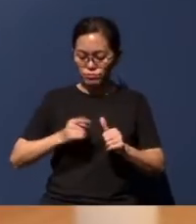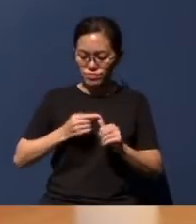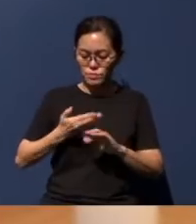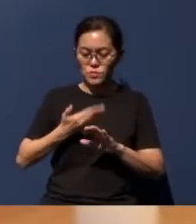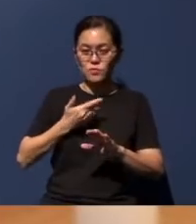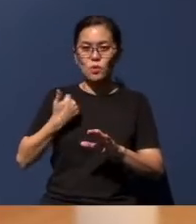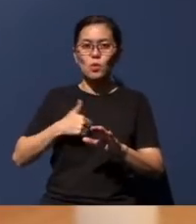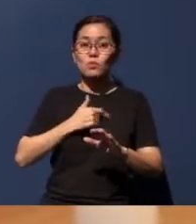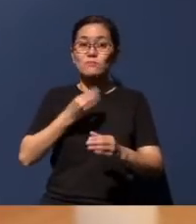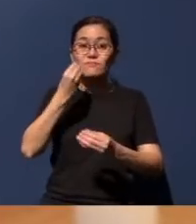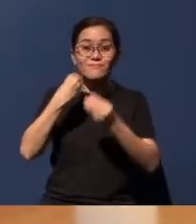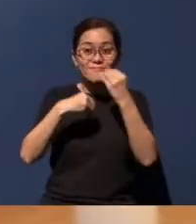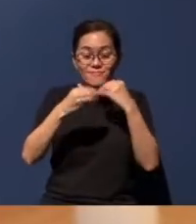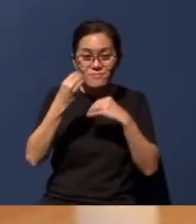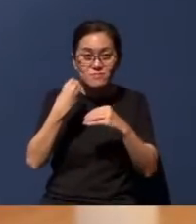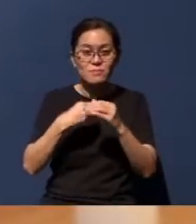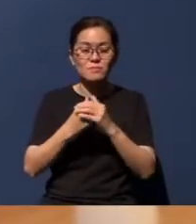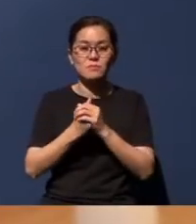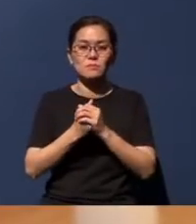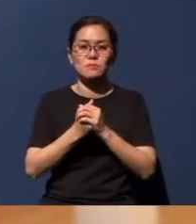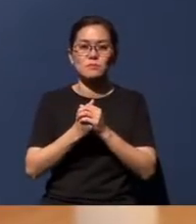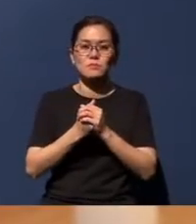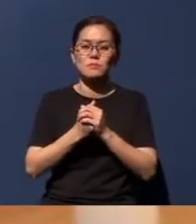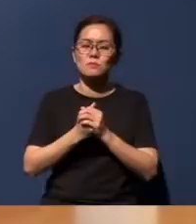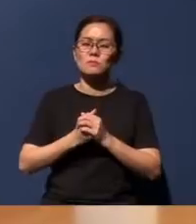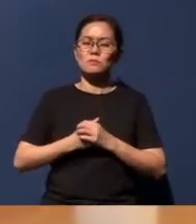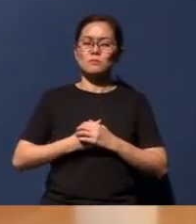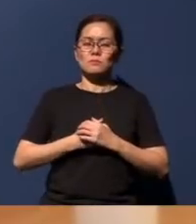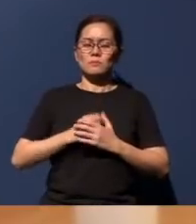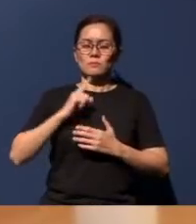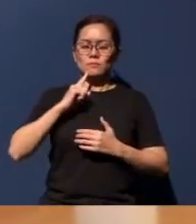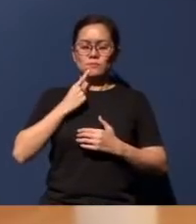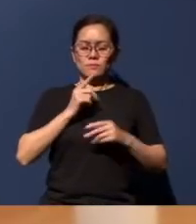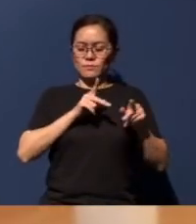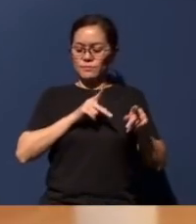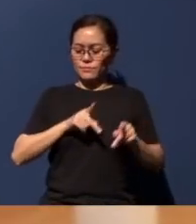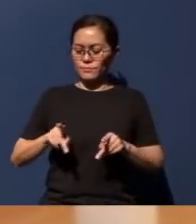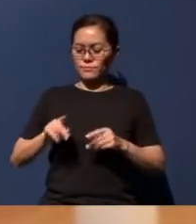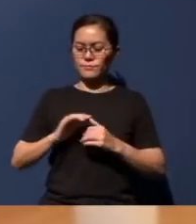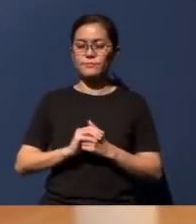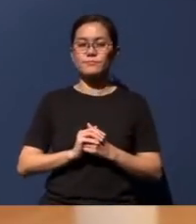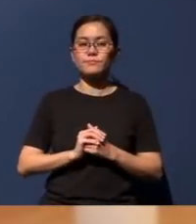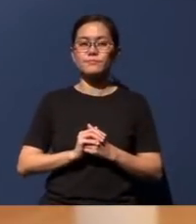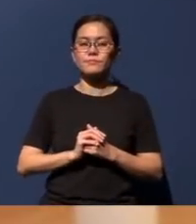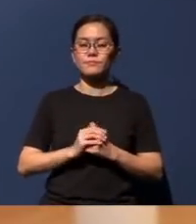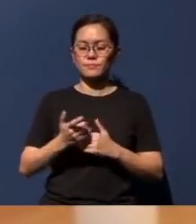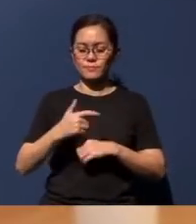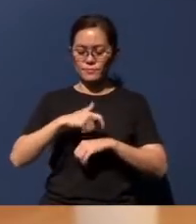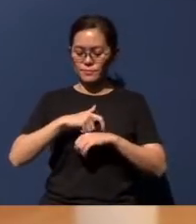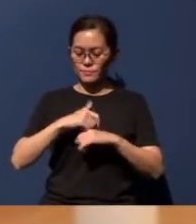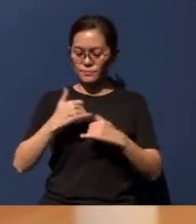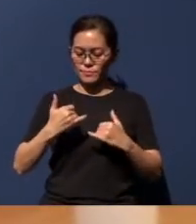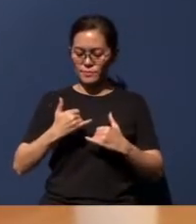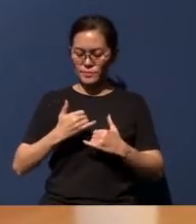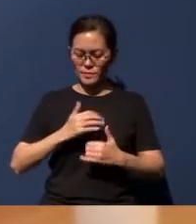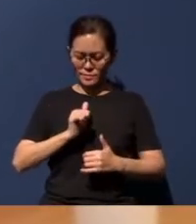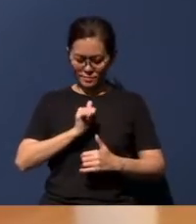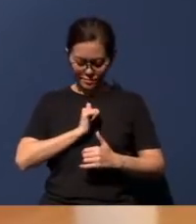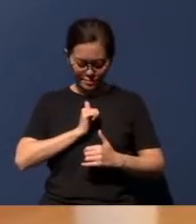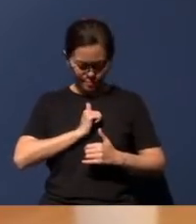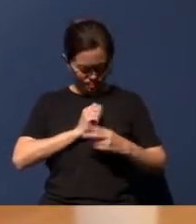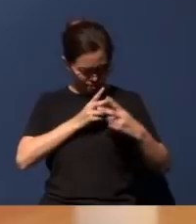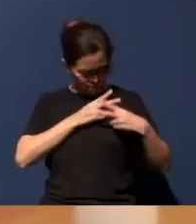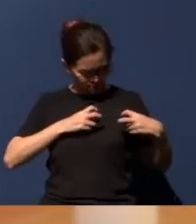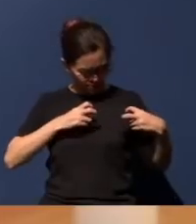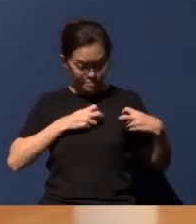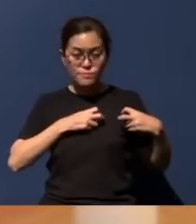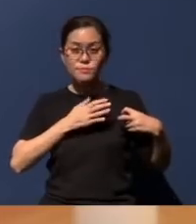consume the elements, to solemnly prepare ourselves, to go into a time of self-examination, a time of